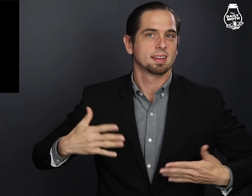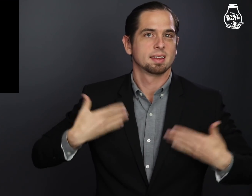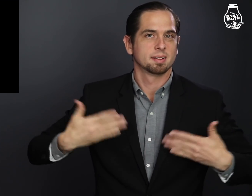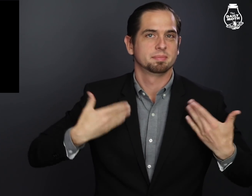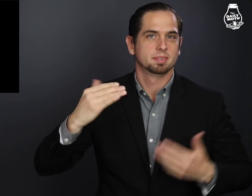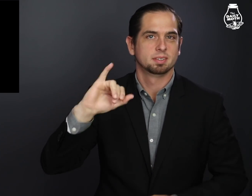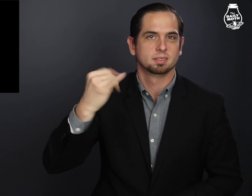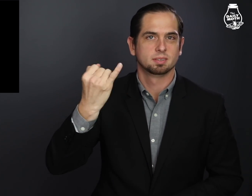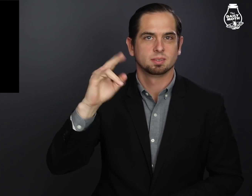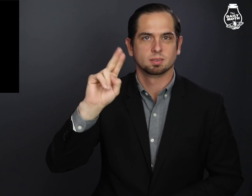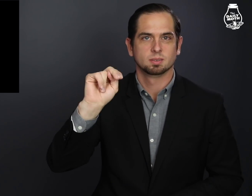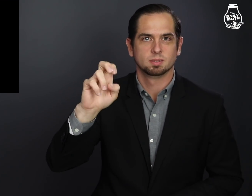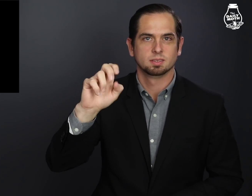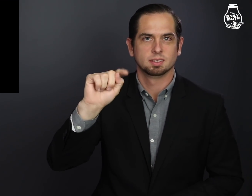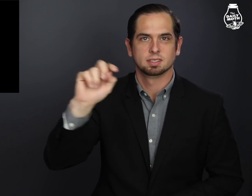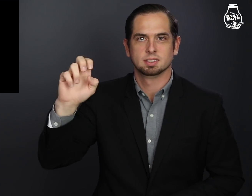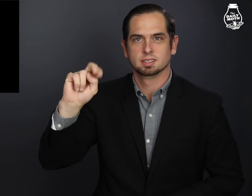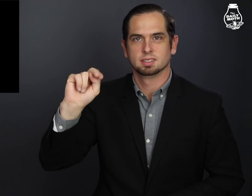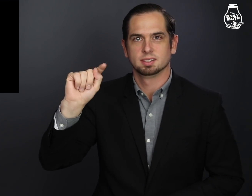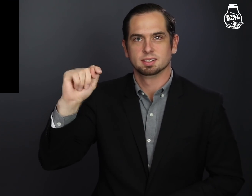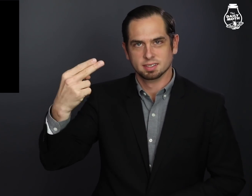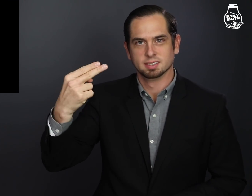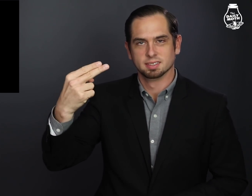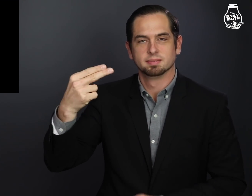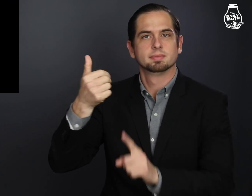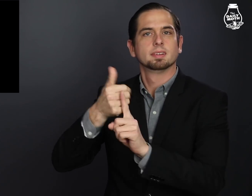Happy Juneteenth.